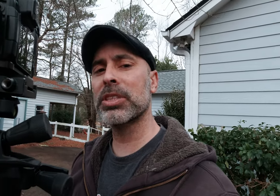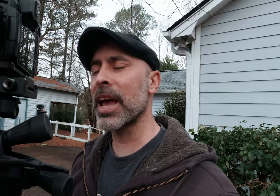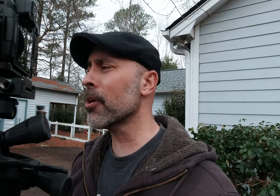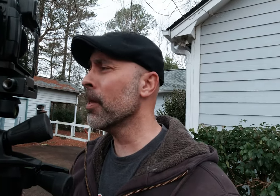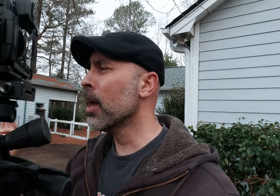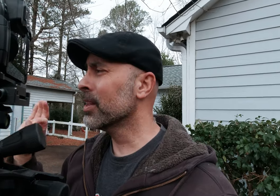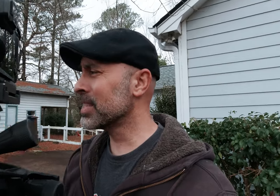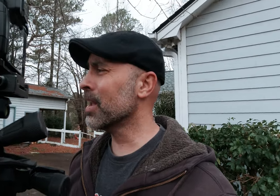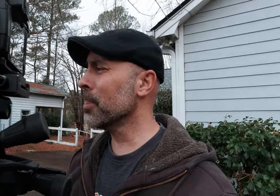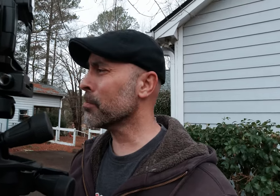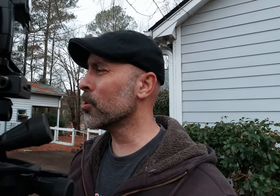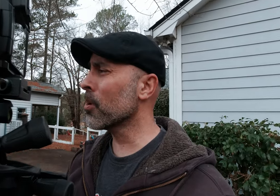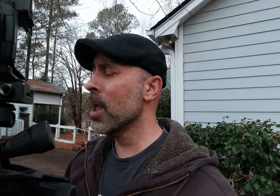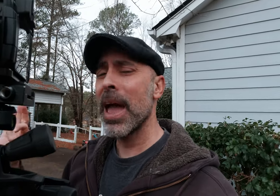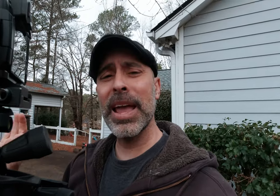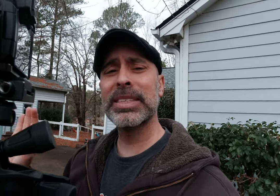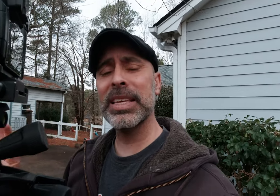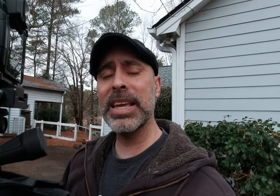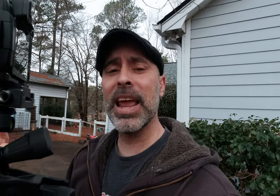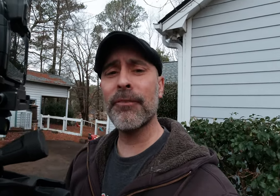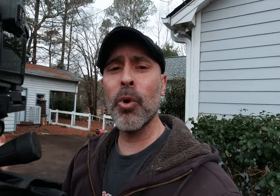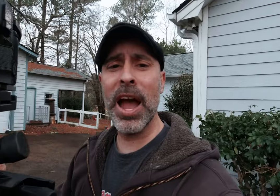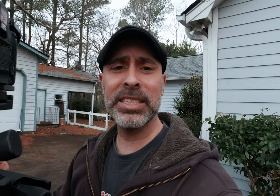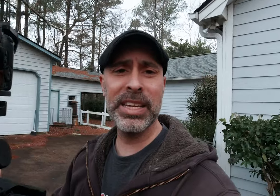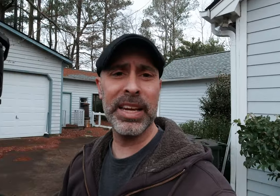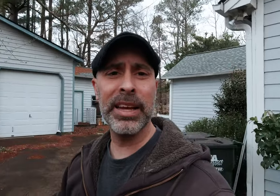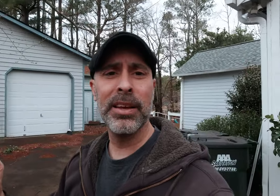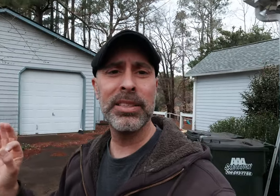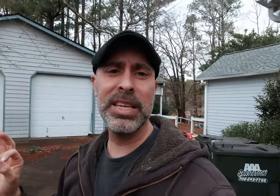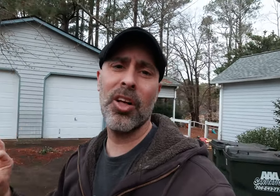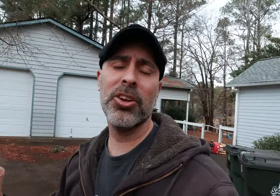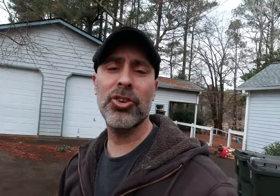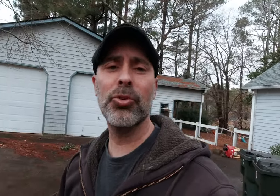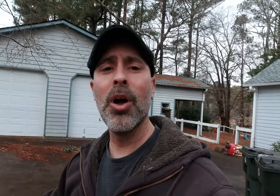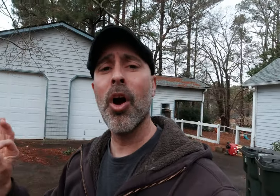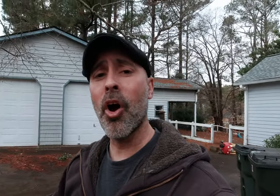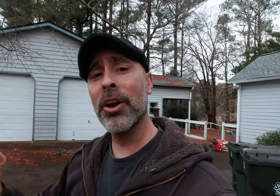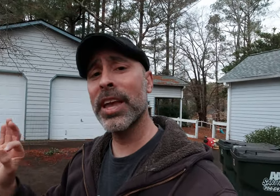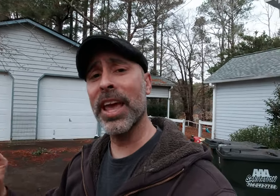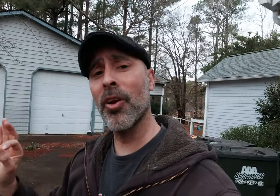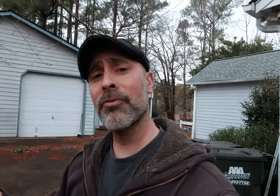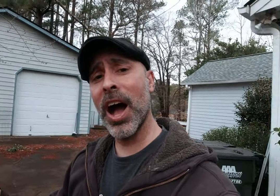together let's take them in the computer and see if we're actually getting CLog2 on the Canon R5